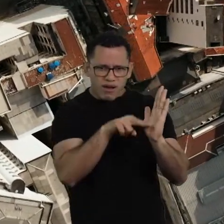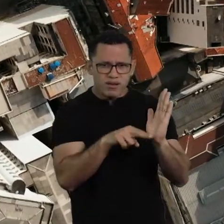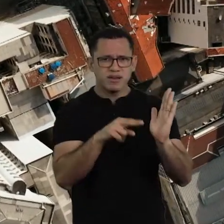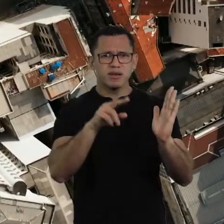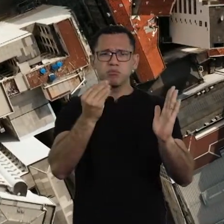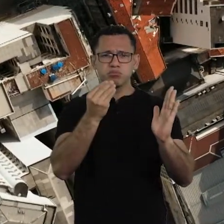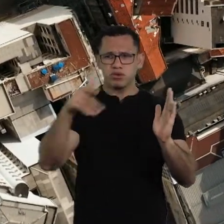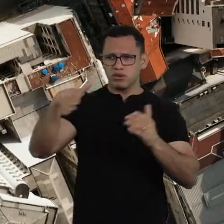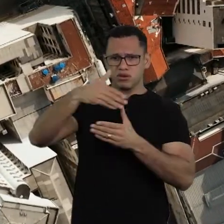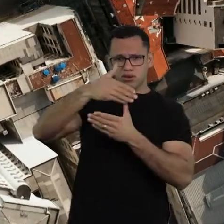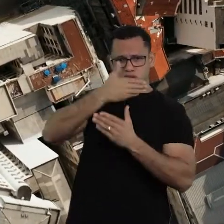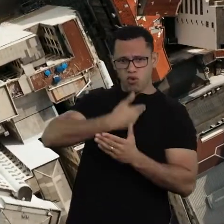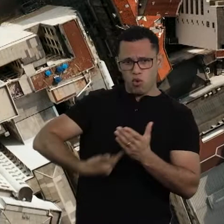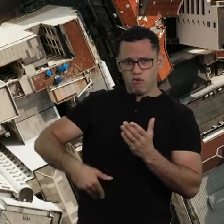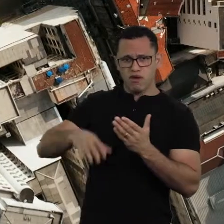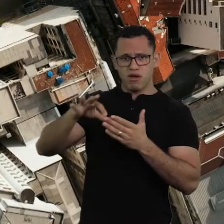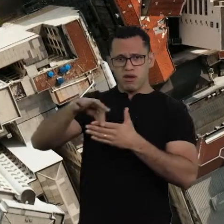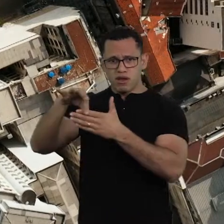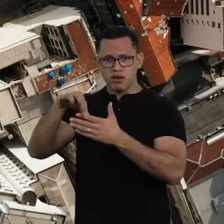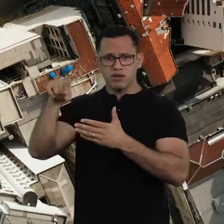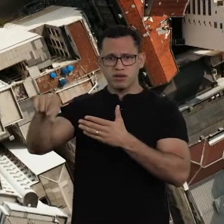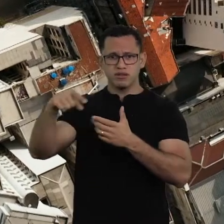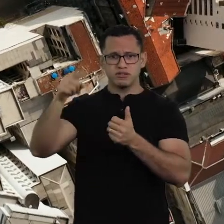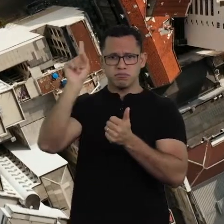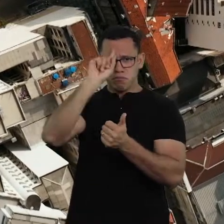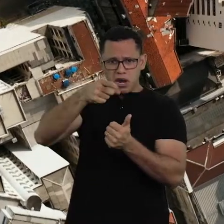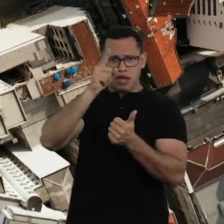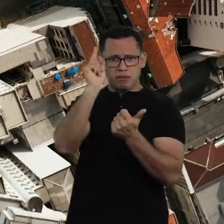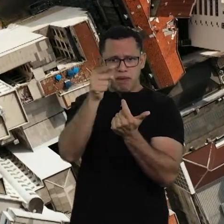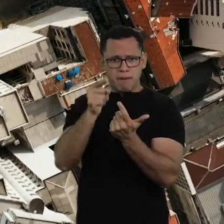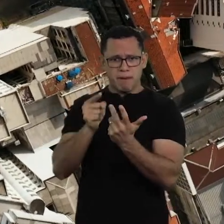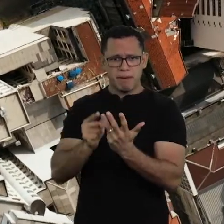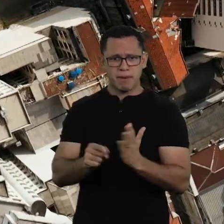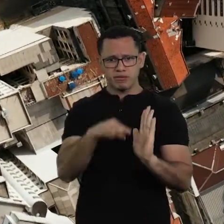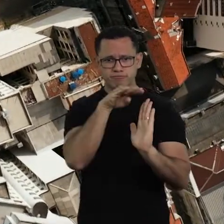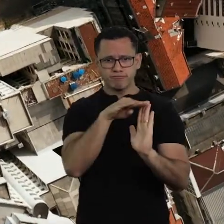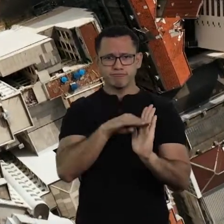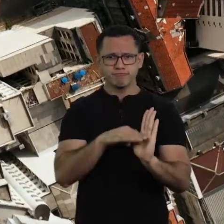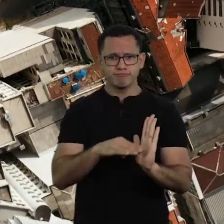because they are dictated by A, B or C, we will only live